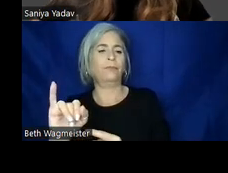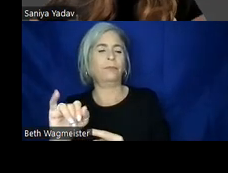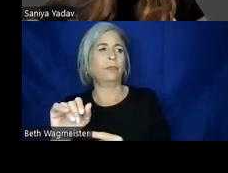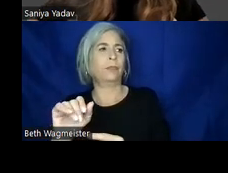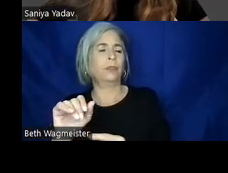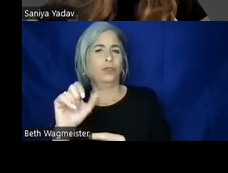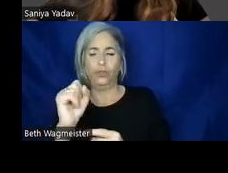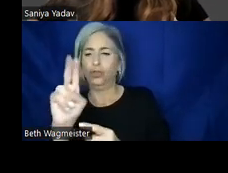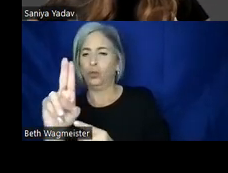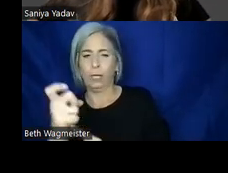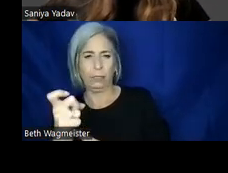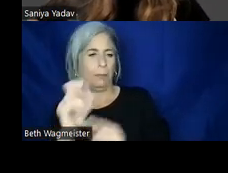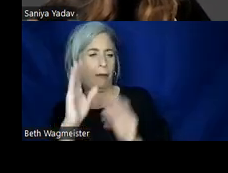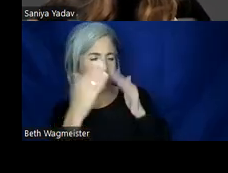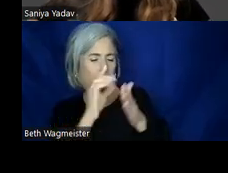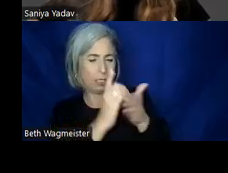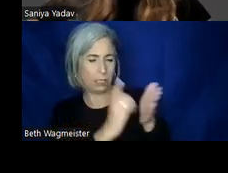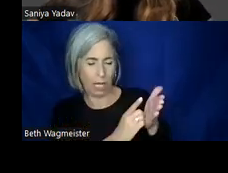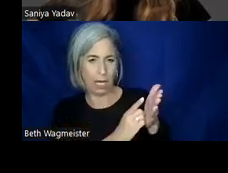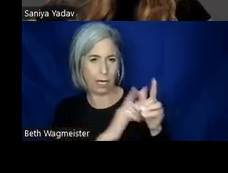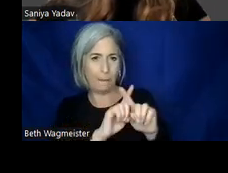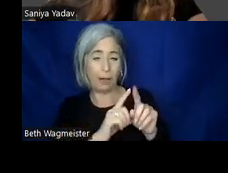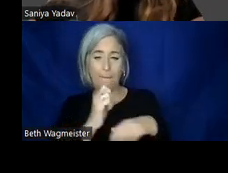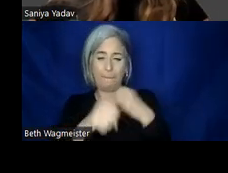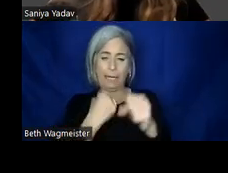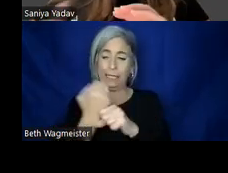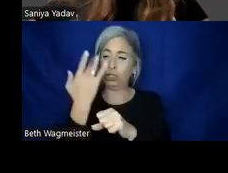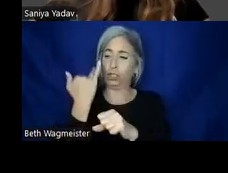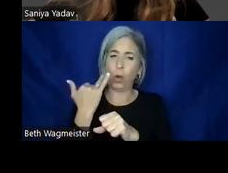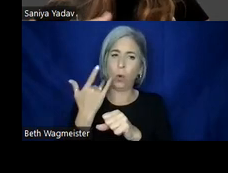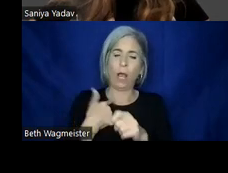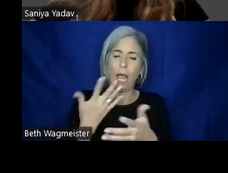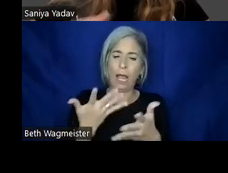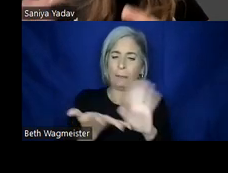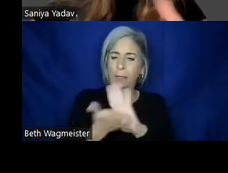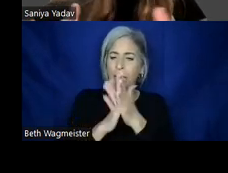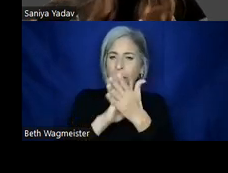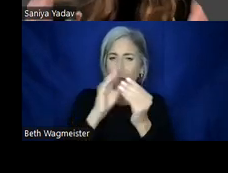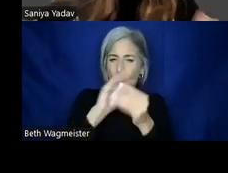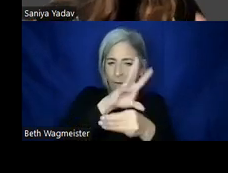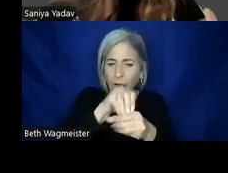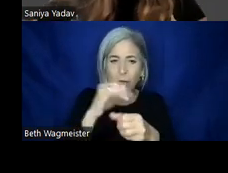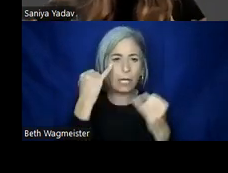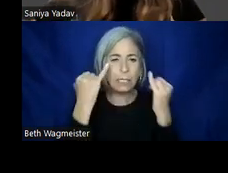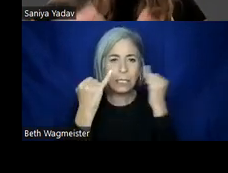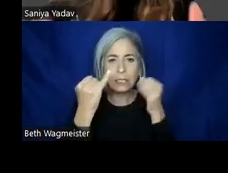driven approach to design. A few years ago I got more involved in, ideas like the end of average,